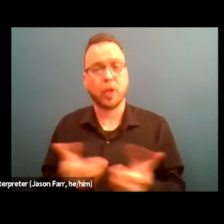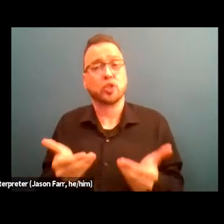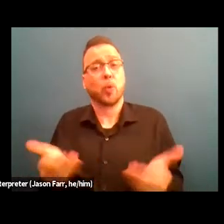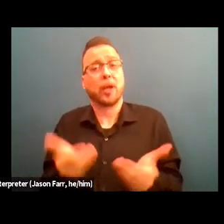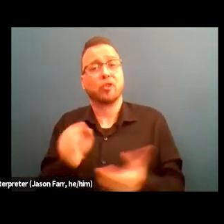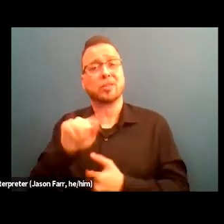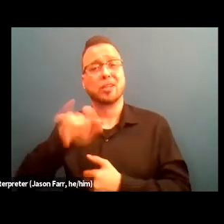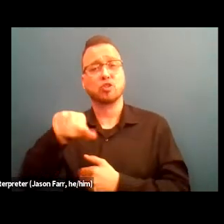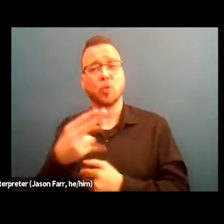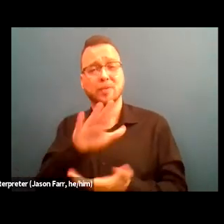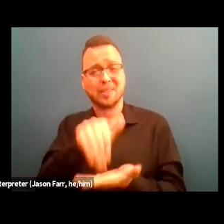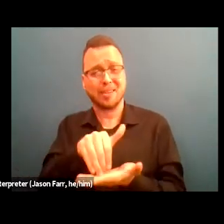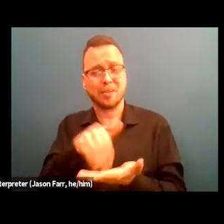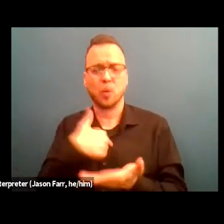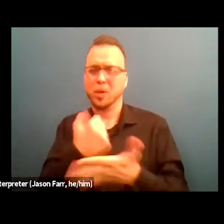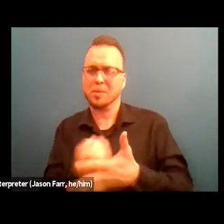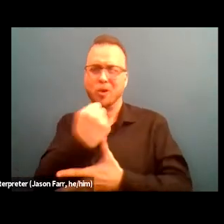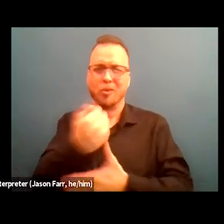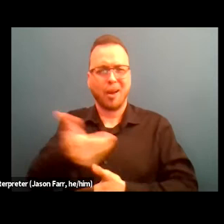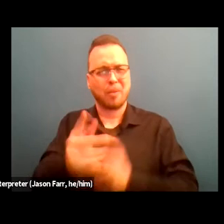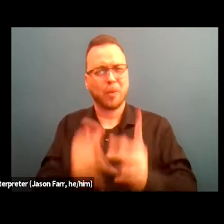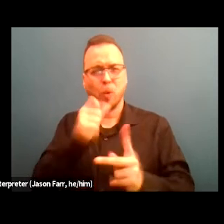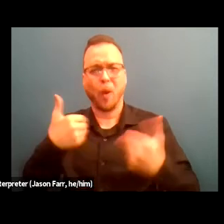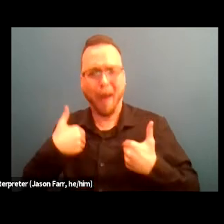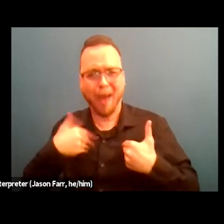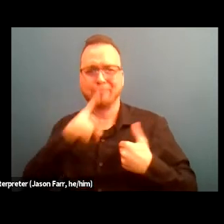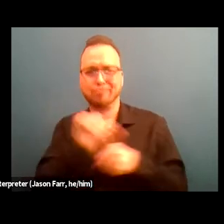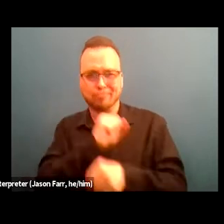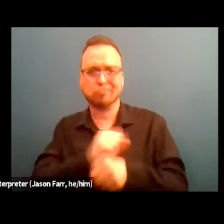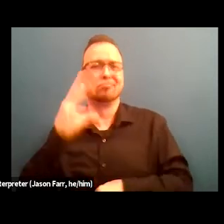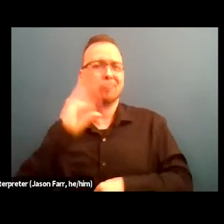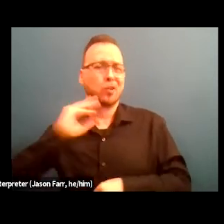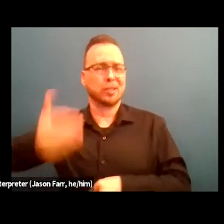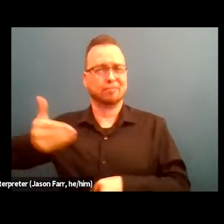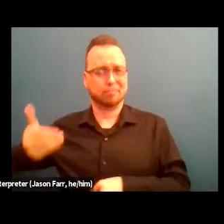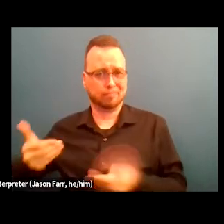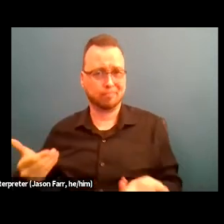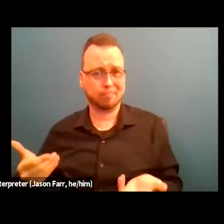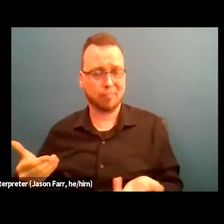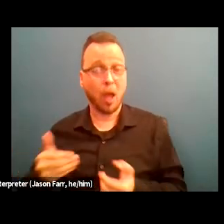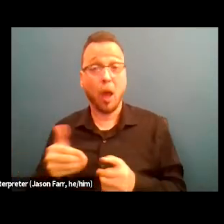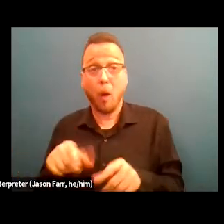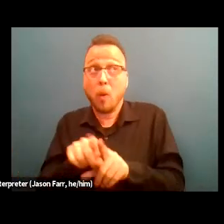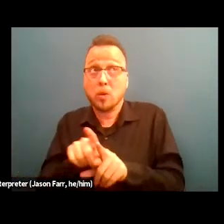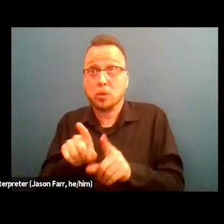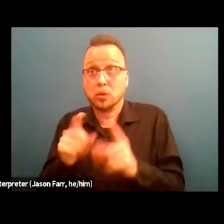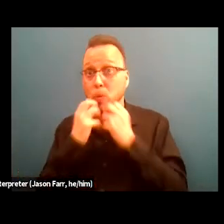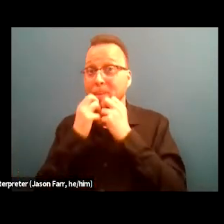we really prioritize hiring folks with lived experience and also valuing work experience over formal degrees,